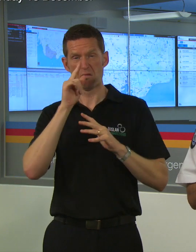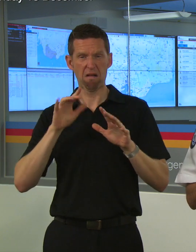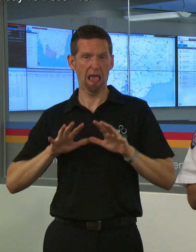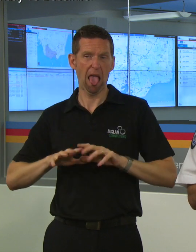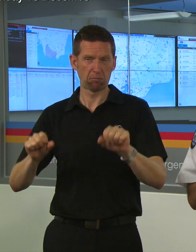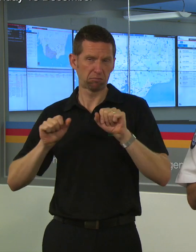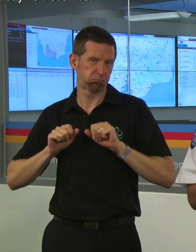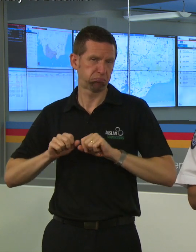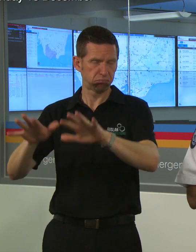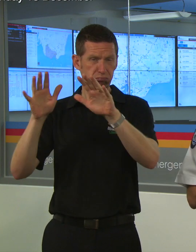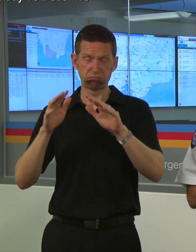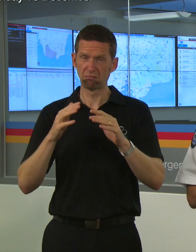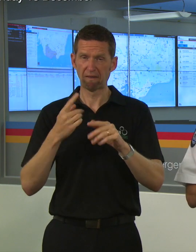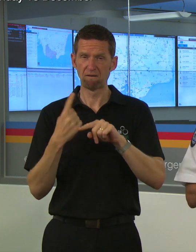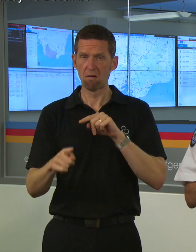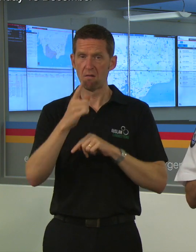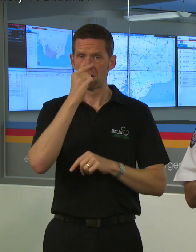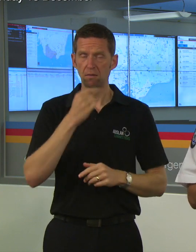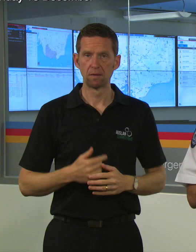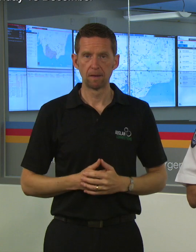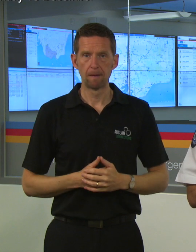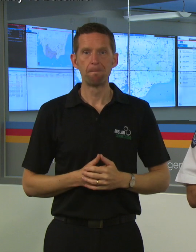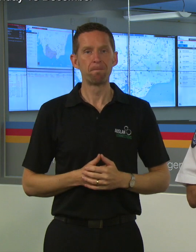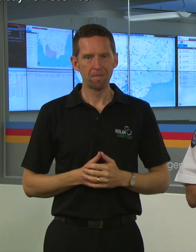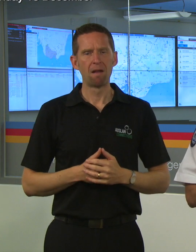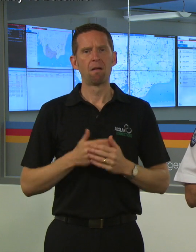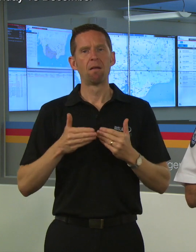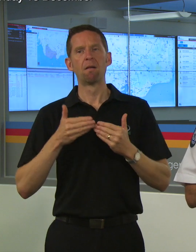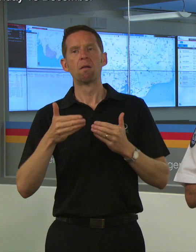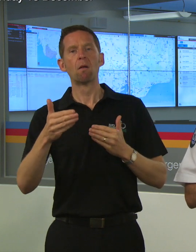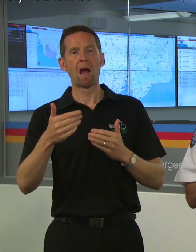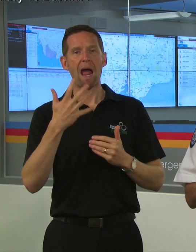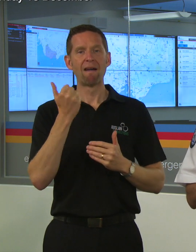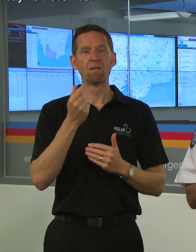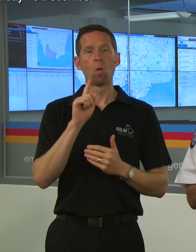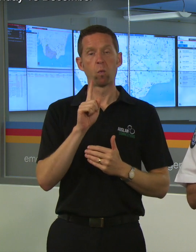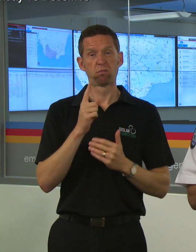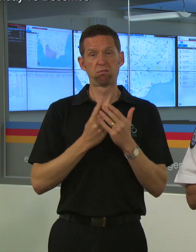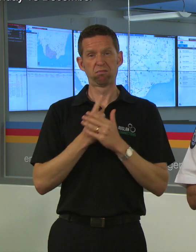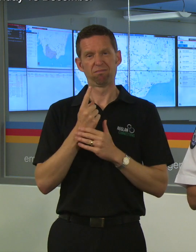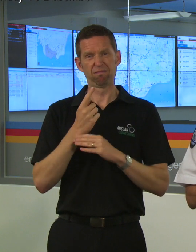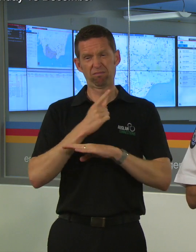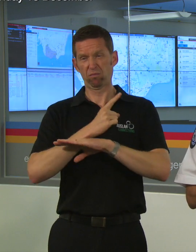and run hard with intensity. Then we move that we see the State move to extreme in South West on Saturday,